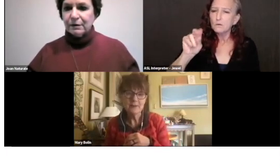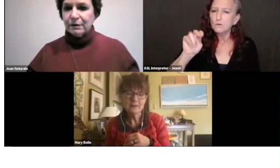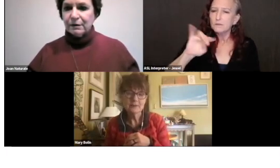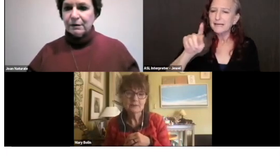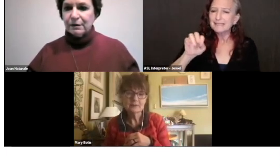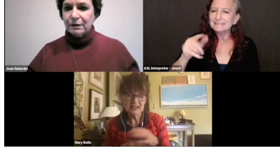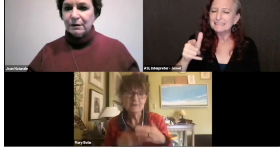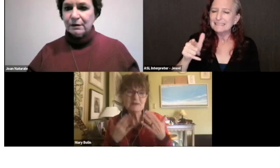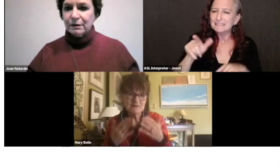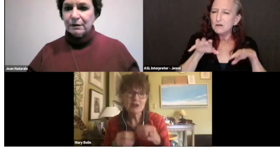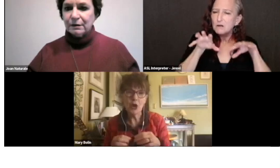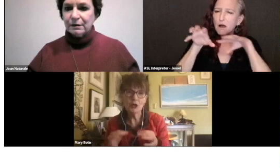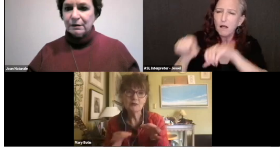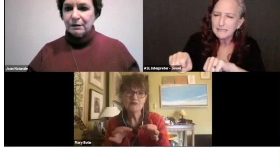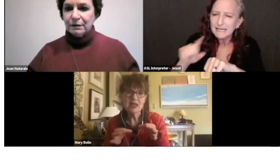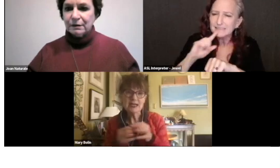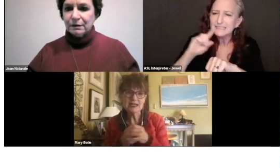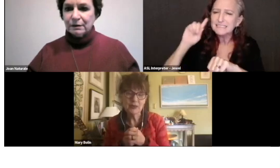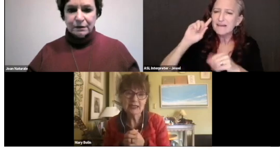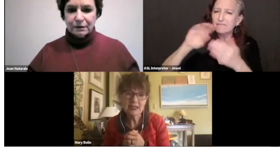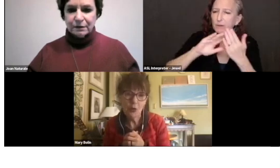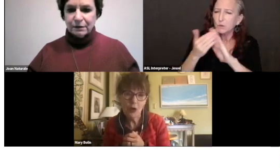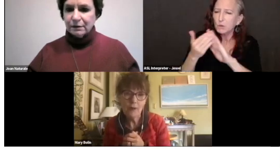You know, explain a little more.